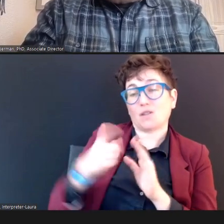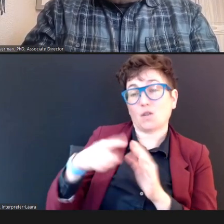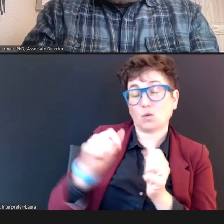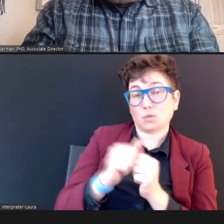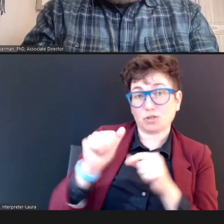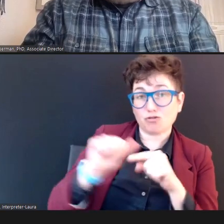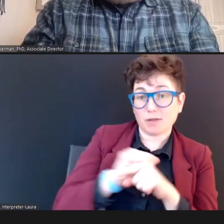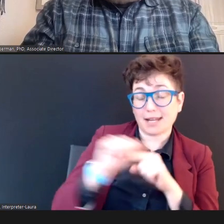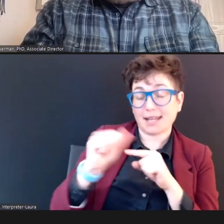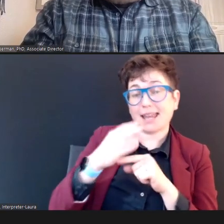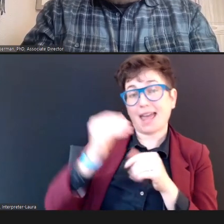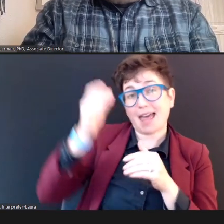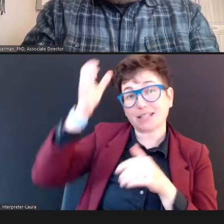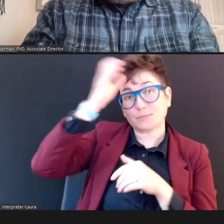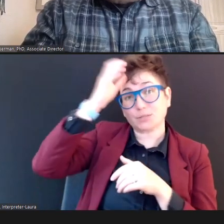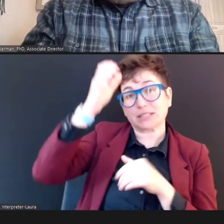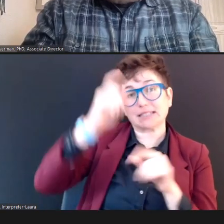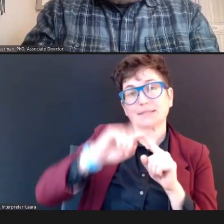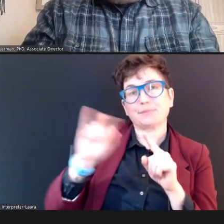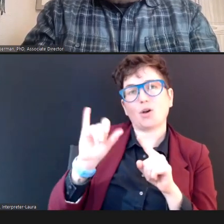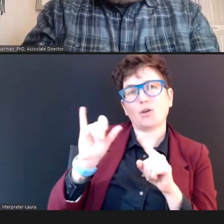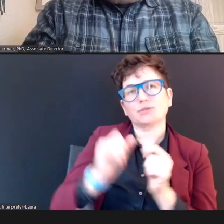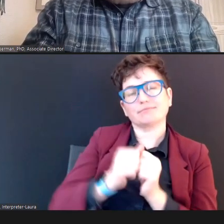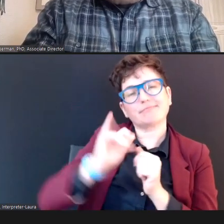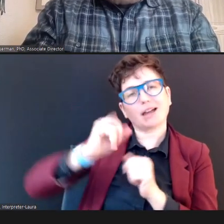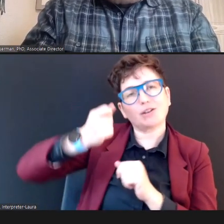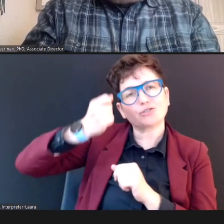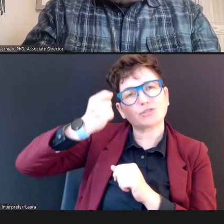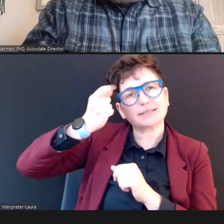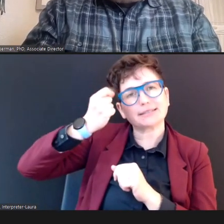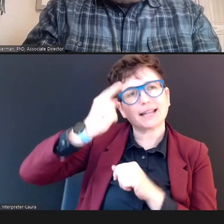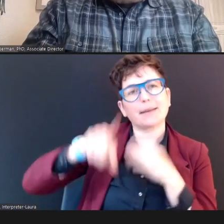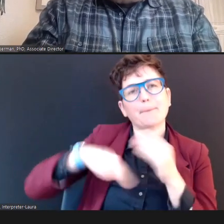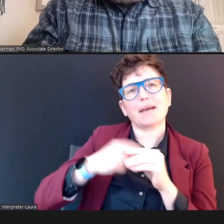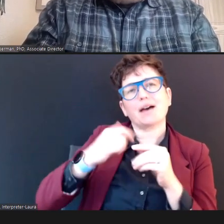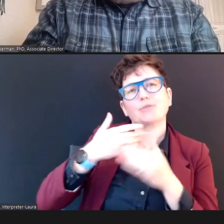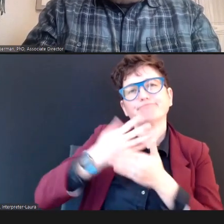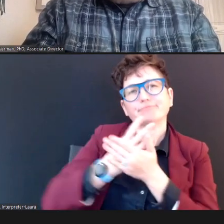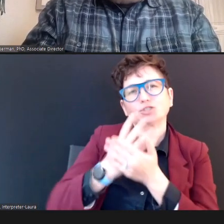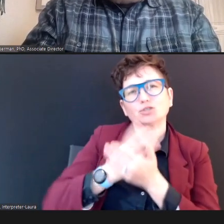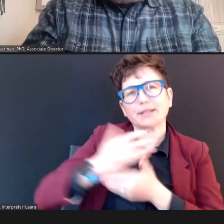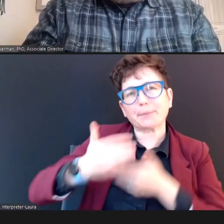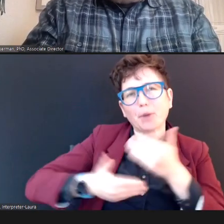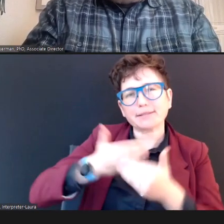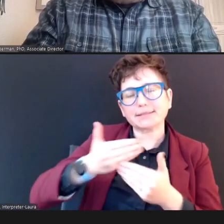understanding of screening processes, and -- and because, screening, you know, --